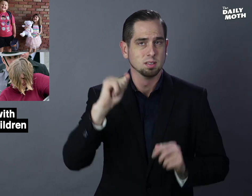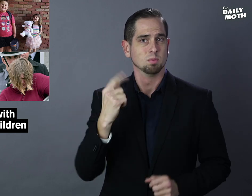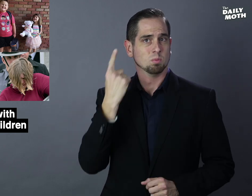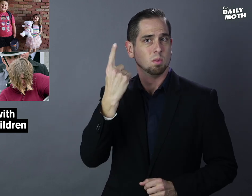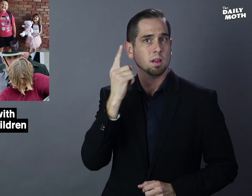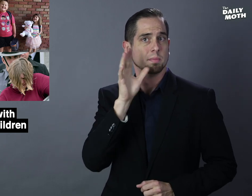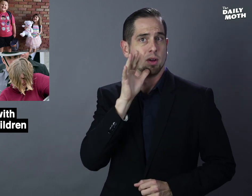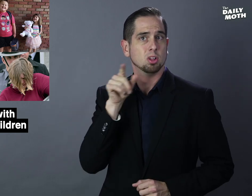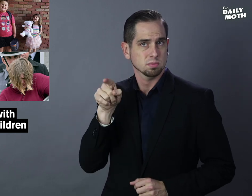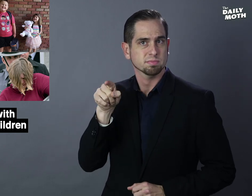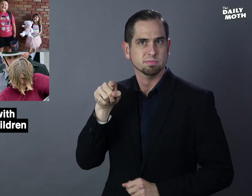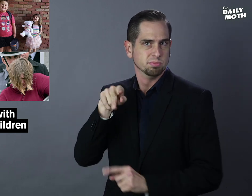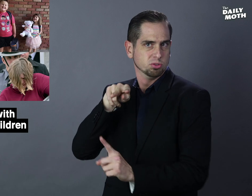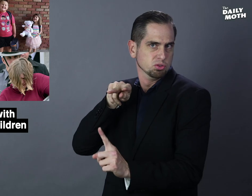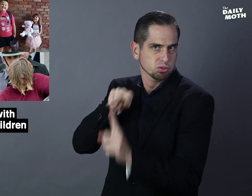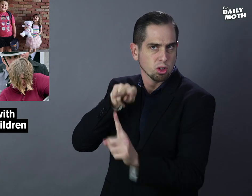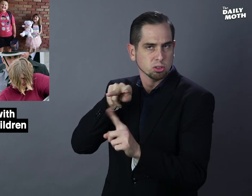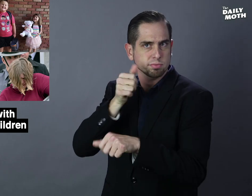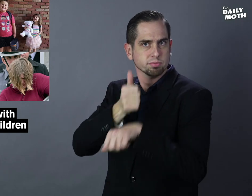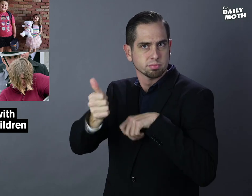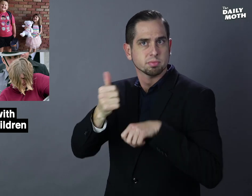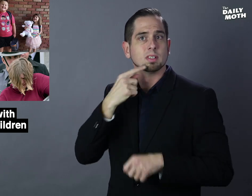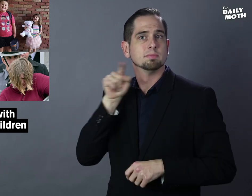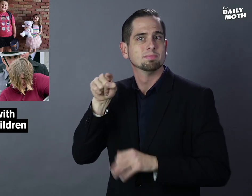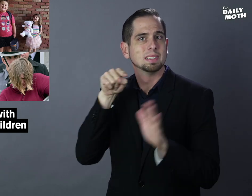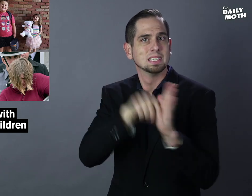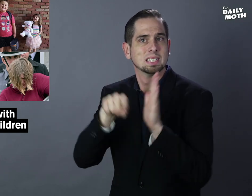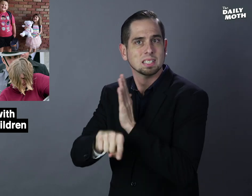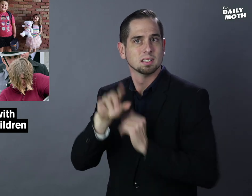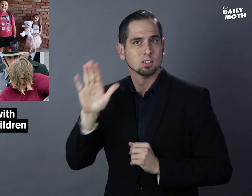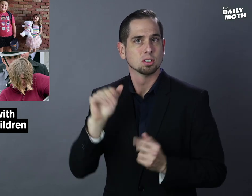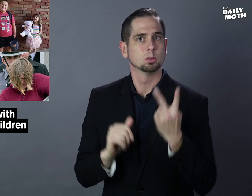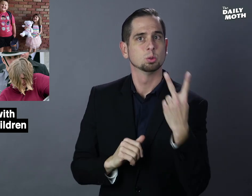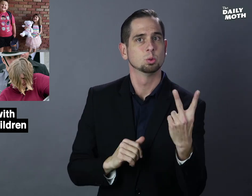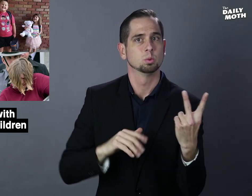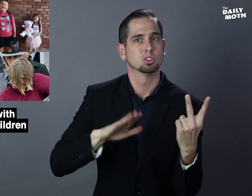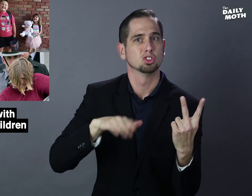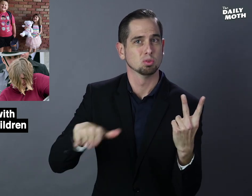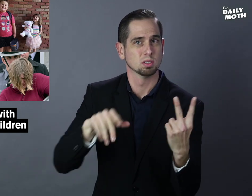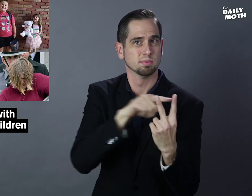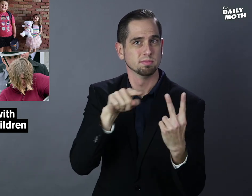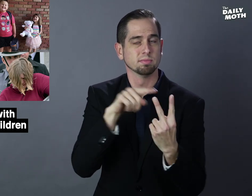a mother was charged with killing her two children